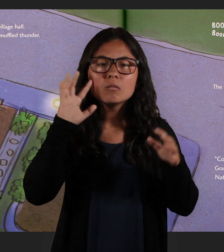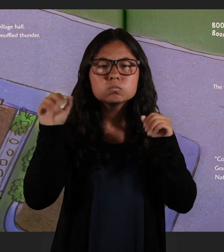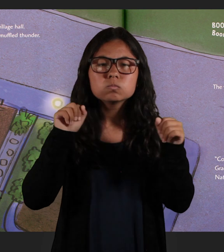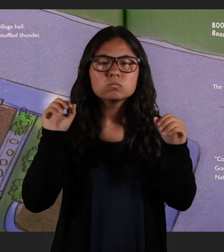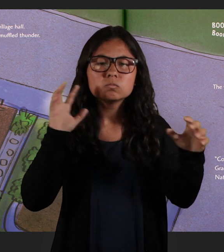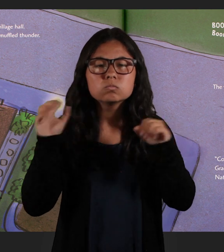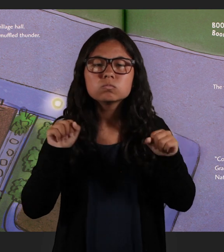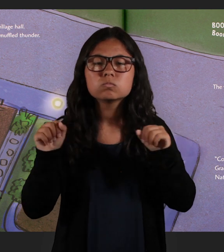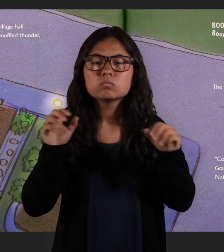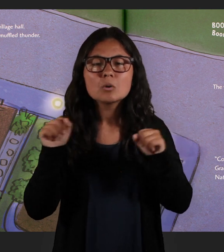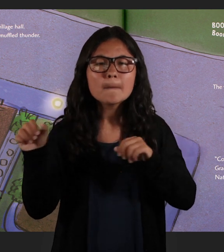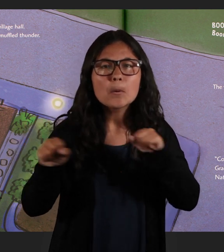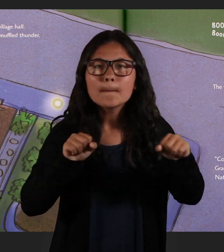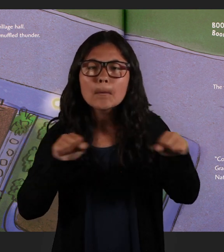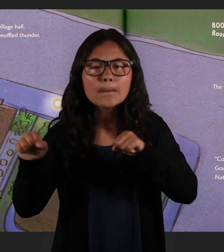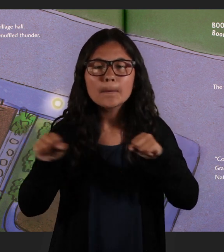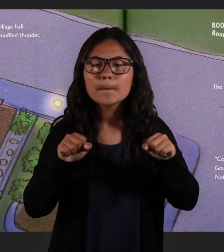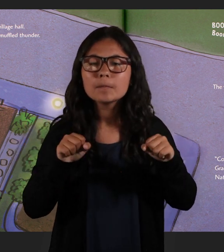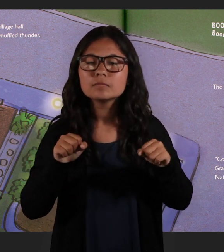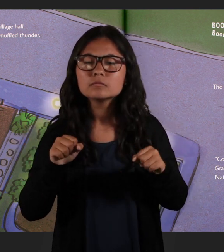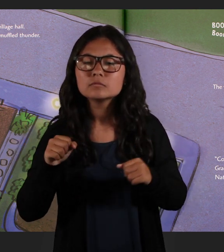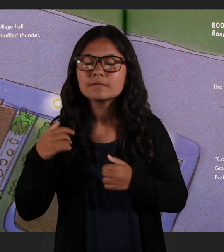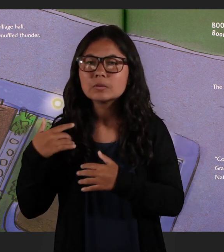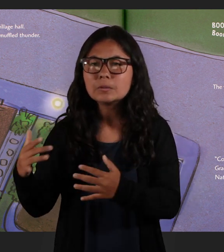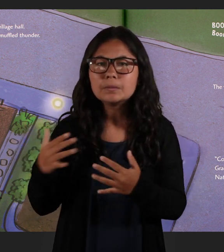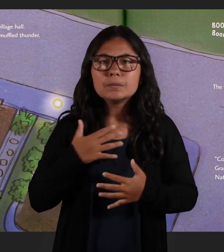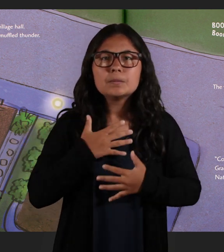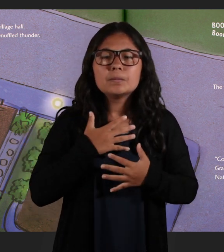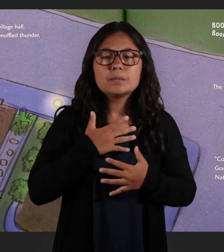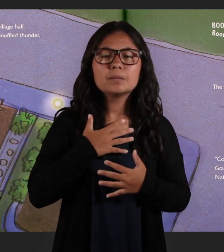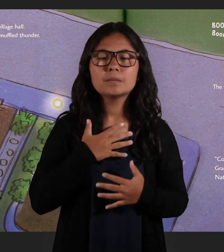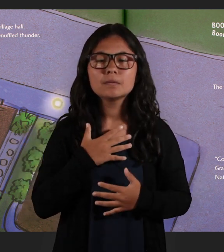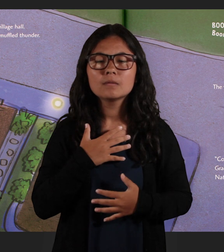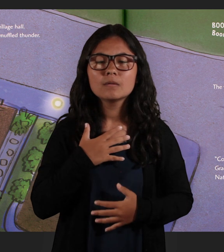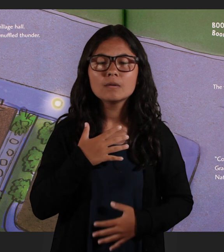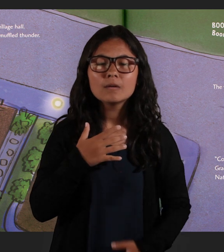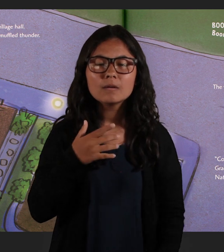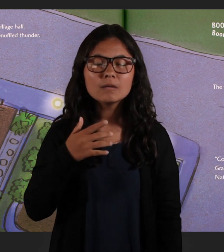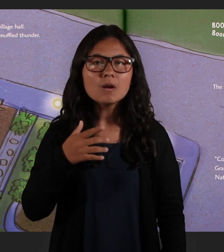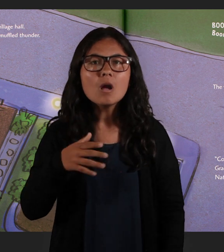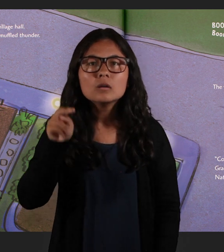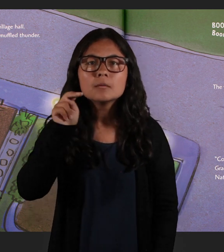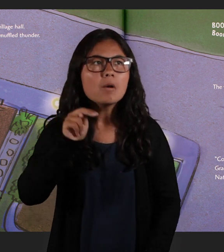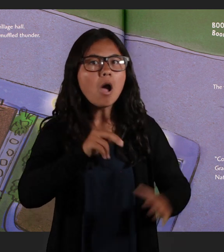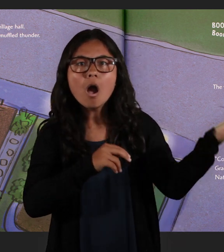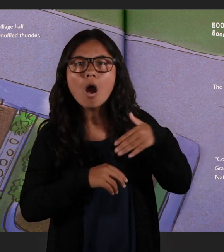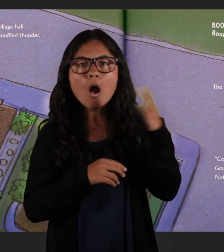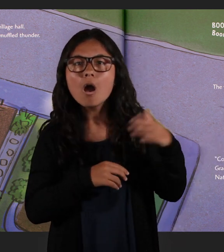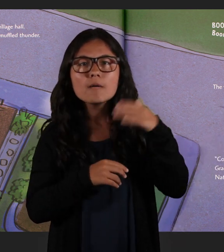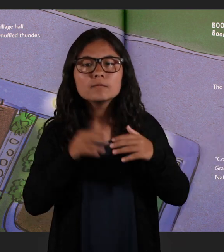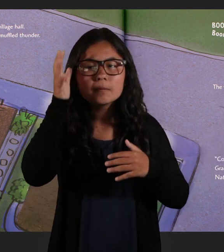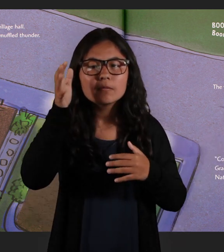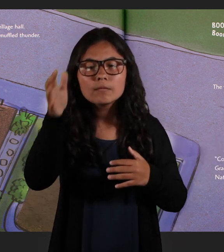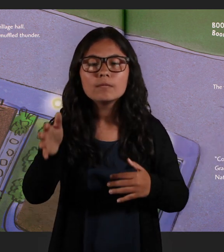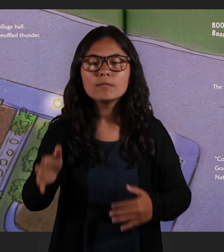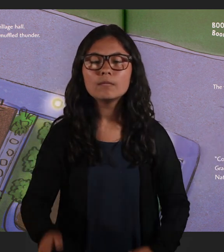BOOM! Boom-boom. BOOM! The very air seemed to quiver. "Come on, Grandfather," Natsumi urged.